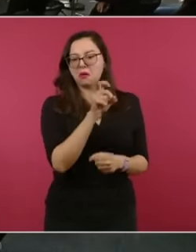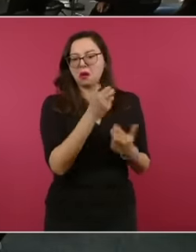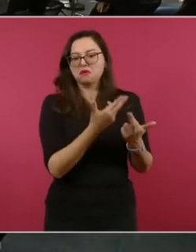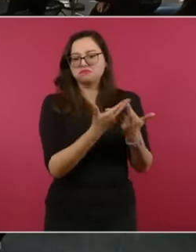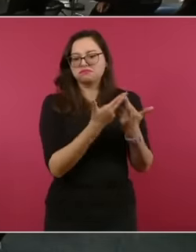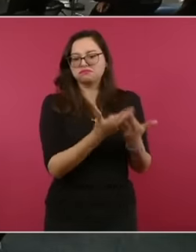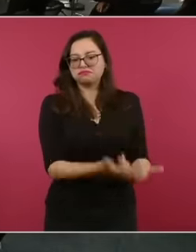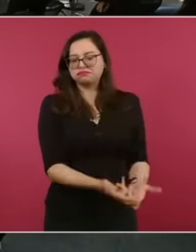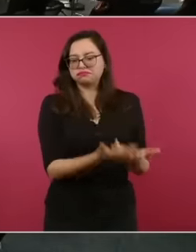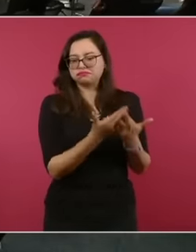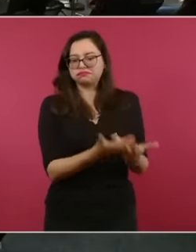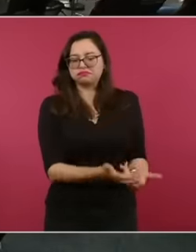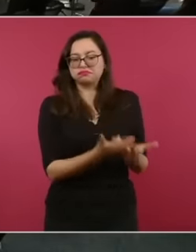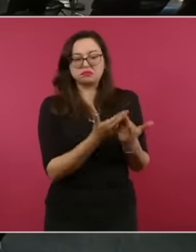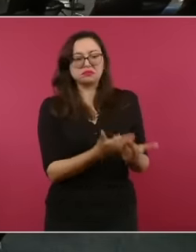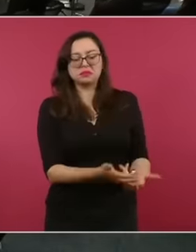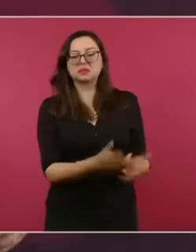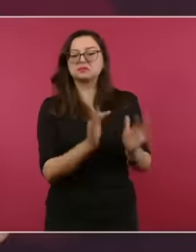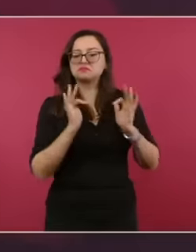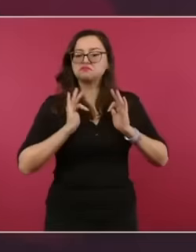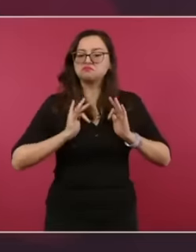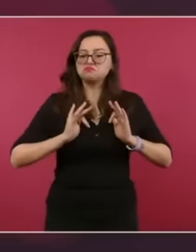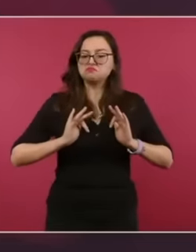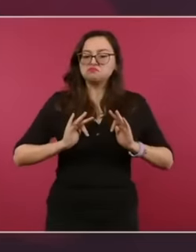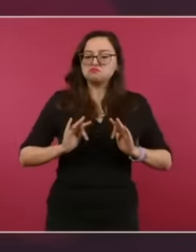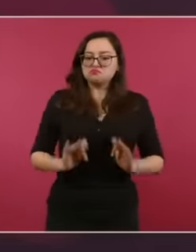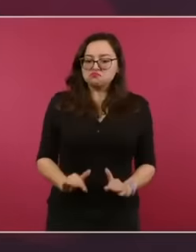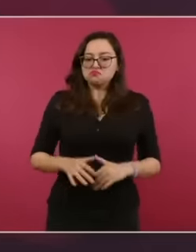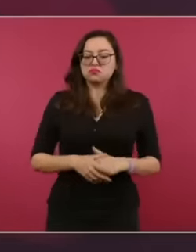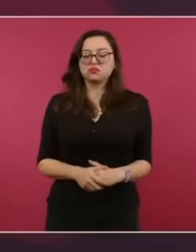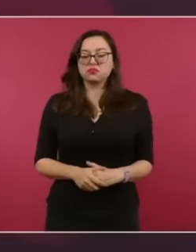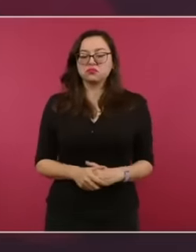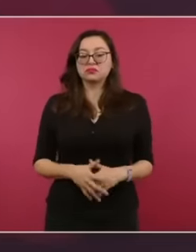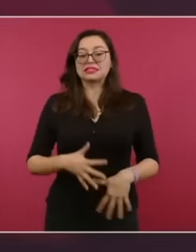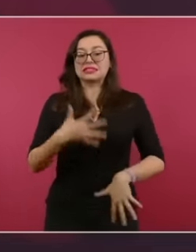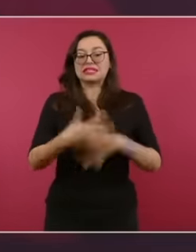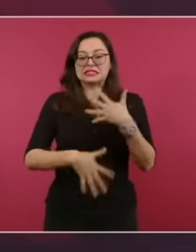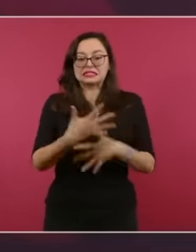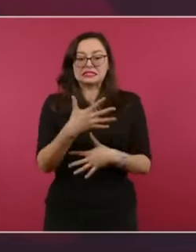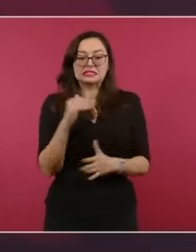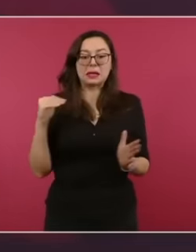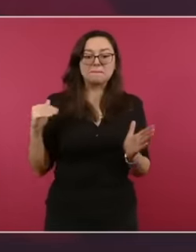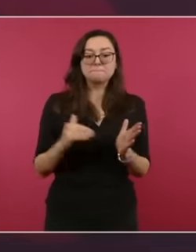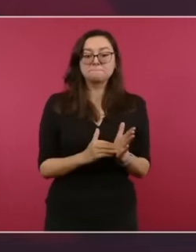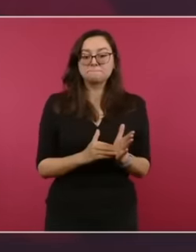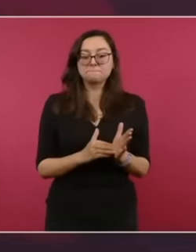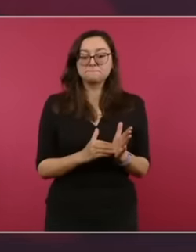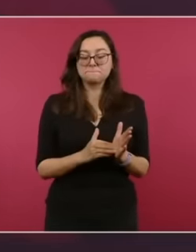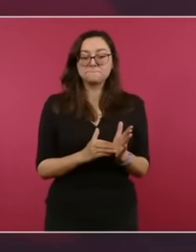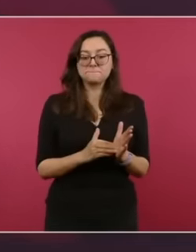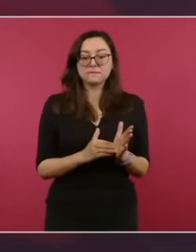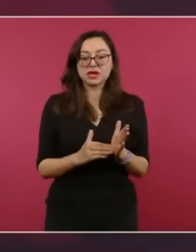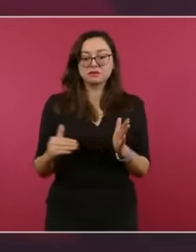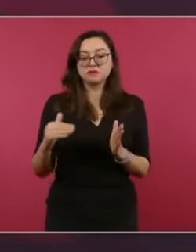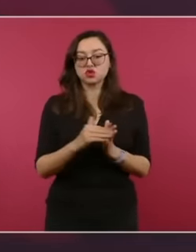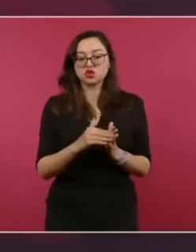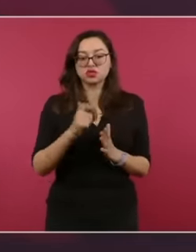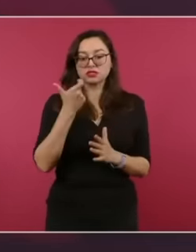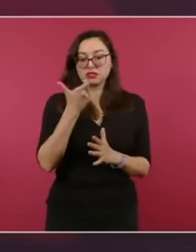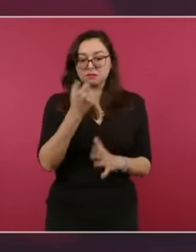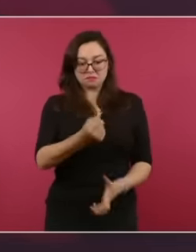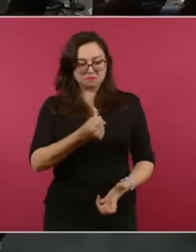in coordination with the state government with an investment of 15,000 million pesos,